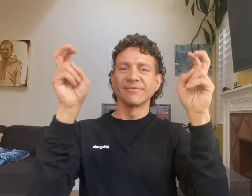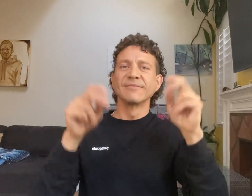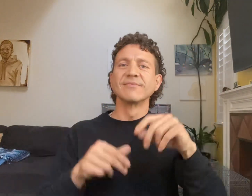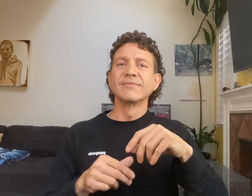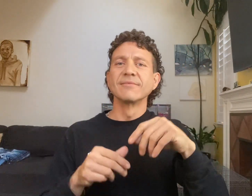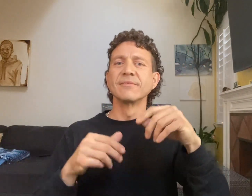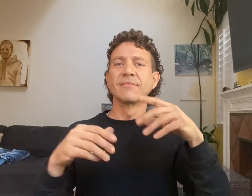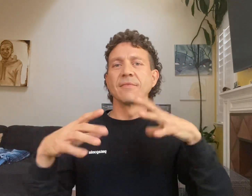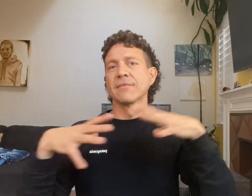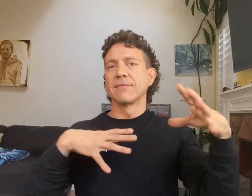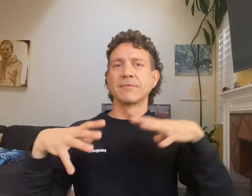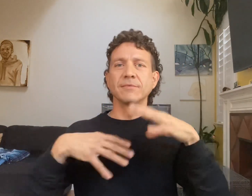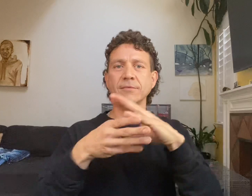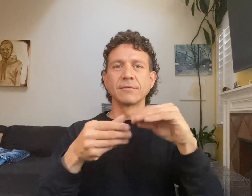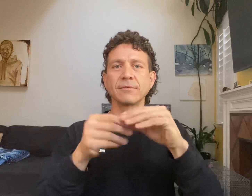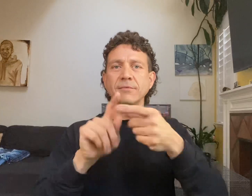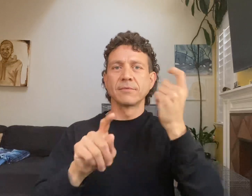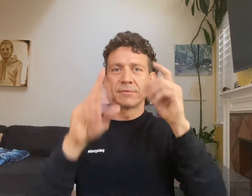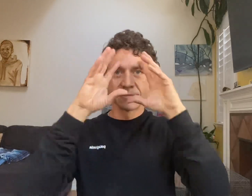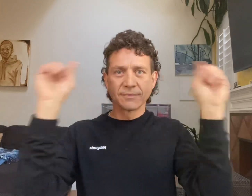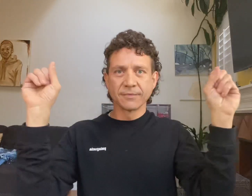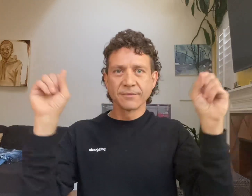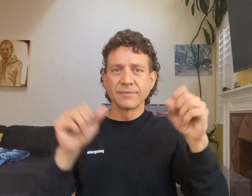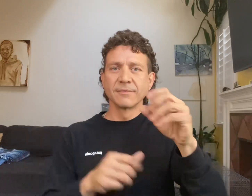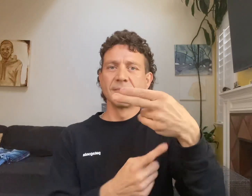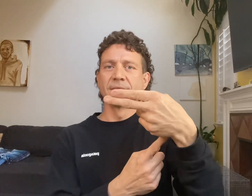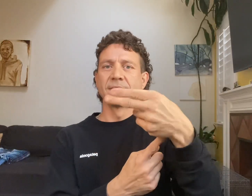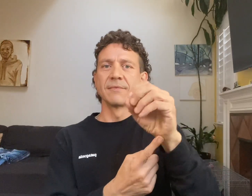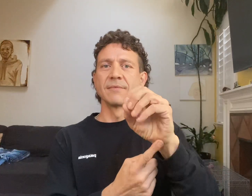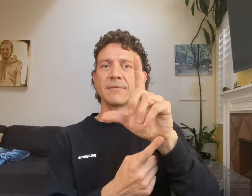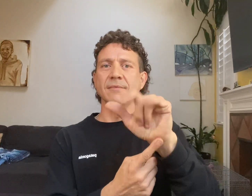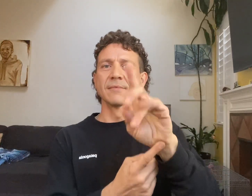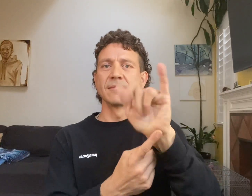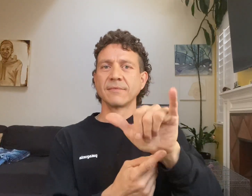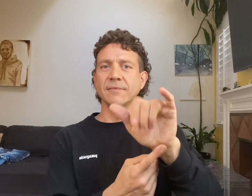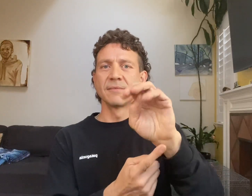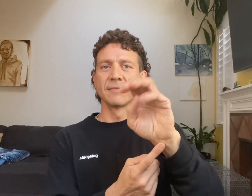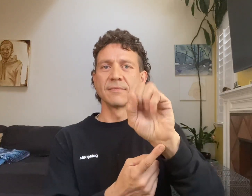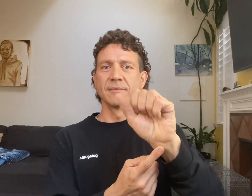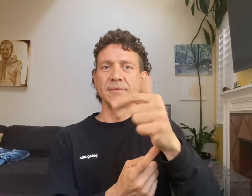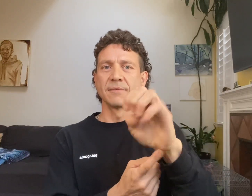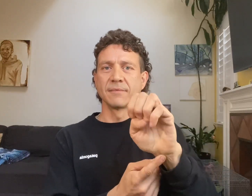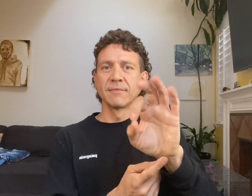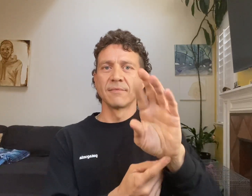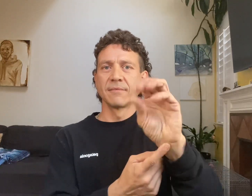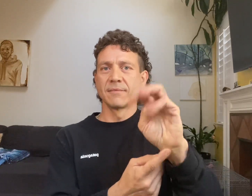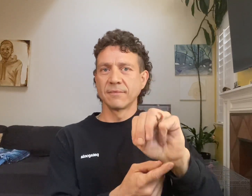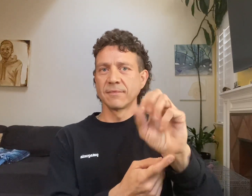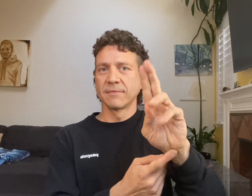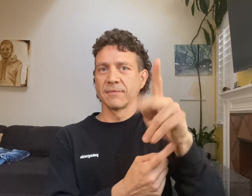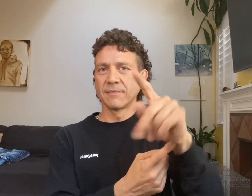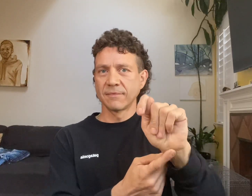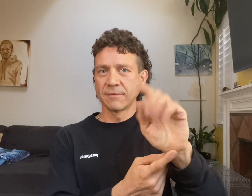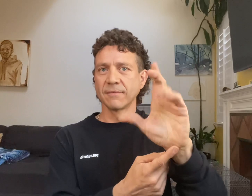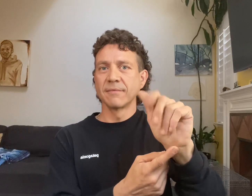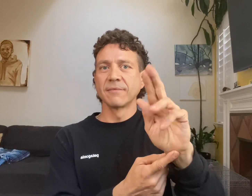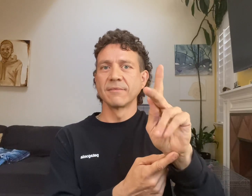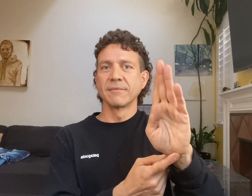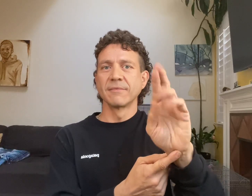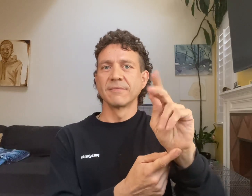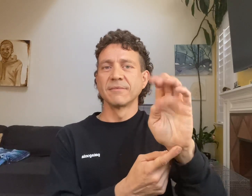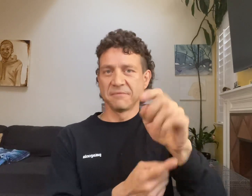in a letter with "Holiday Message from Superintendent Clark Brooke"